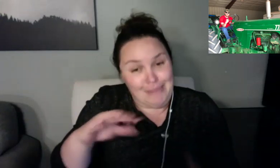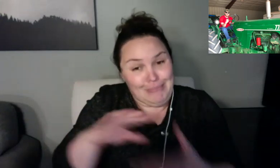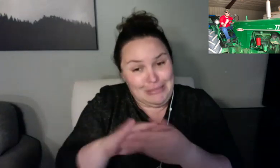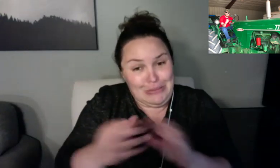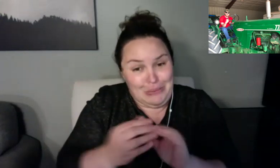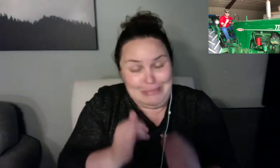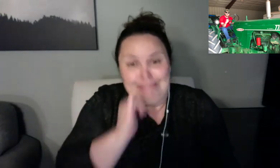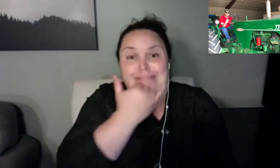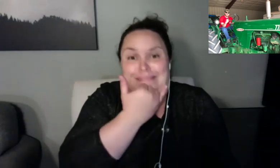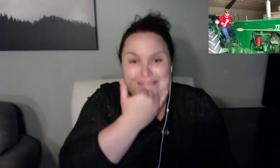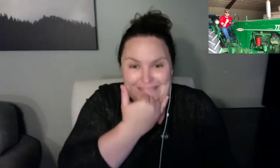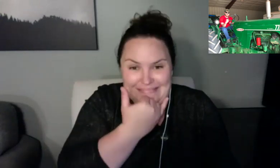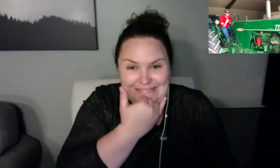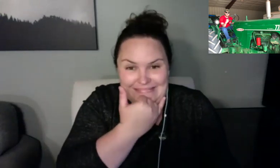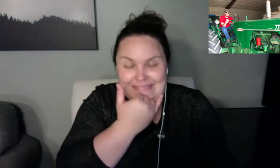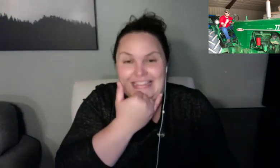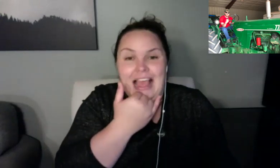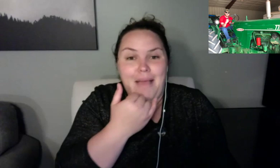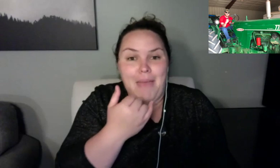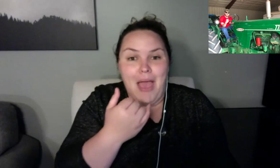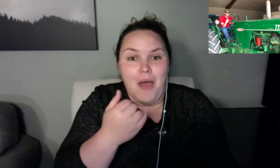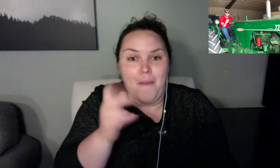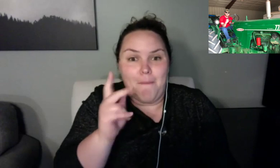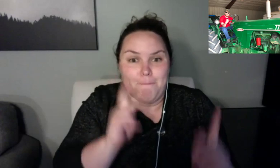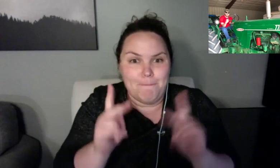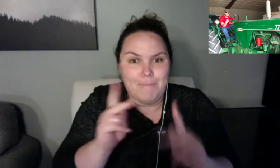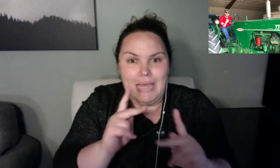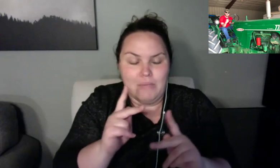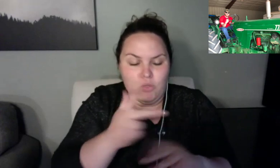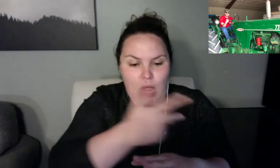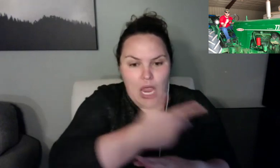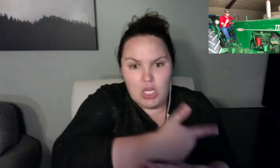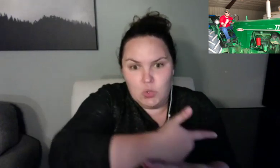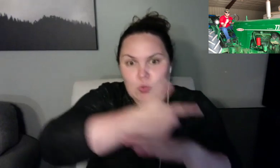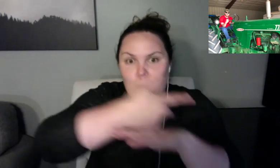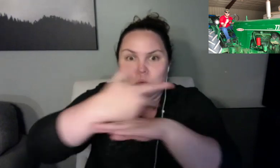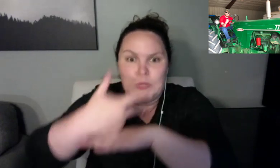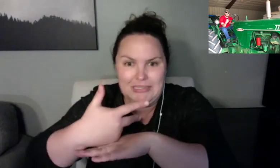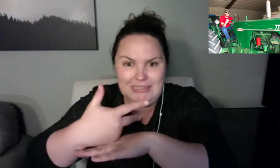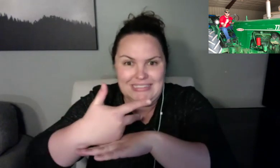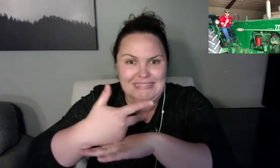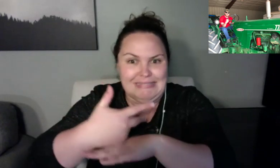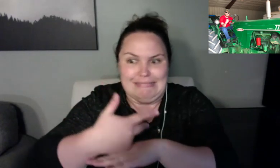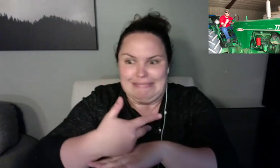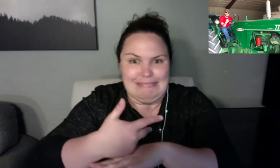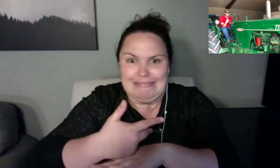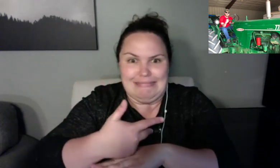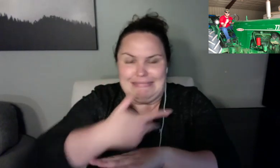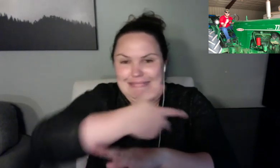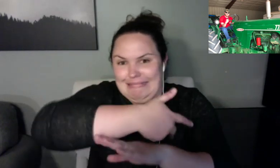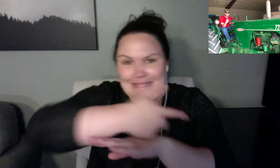favorite radio drama Adventures in Odyssey. If you haven't heard it, go there right now because it's awesome. And I usually like to draw desserts too.